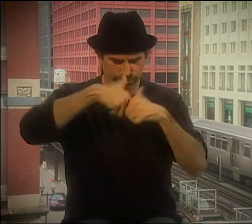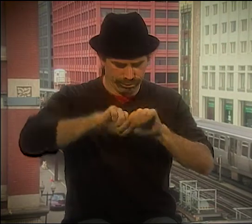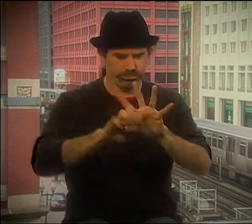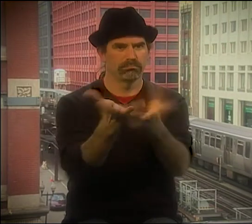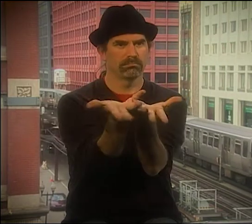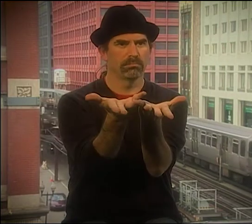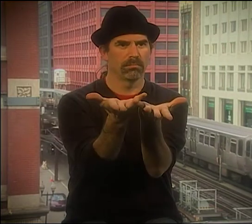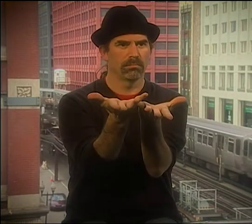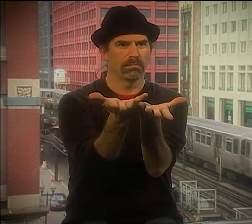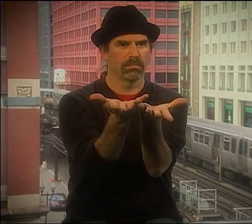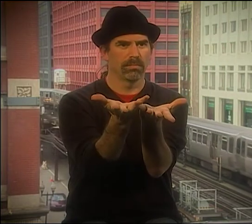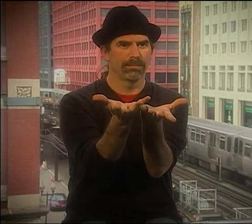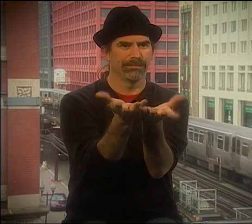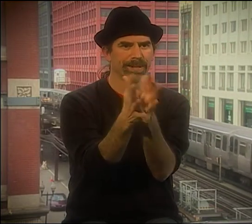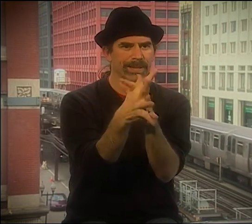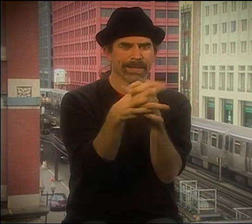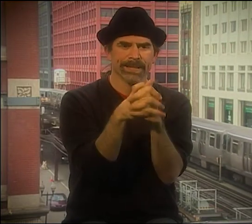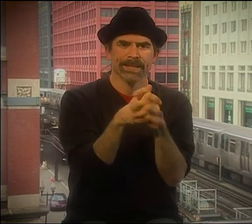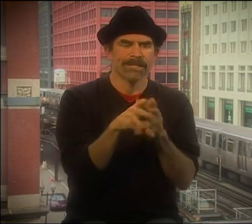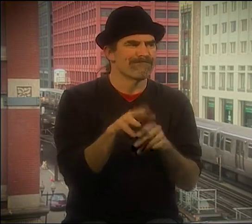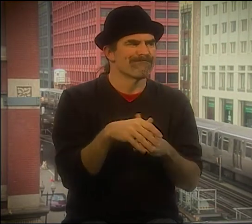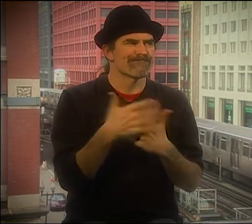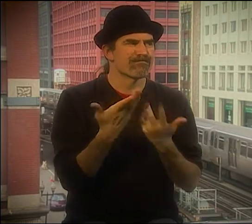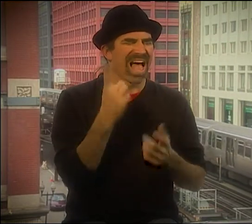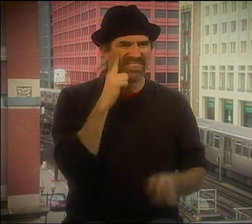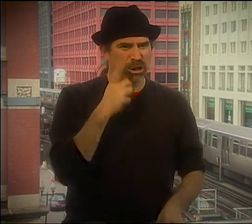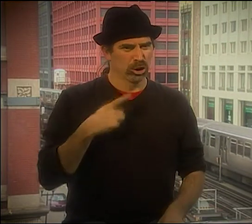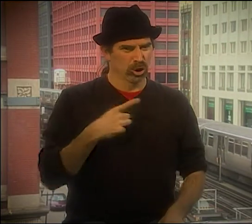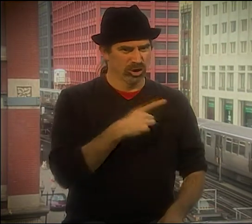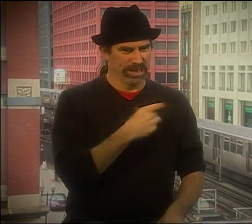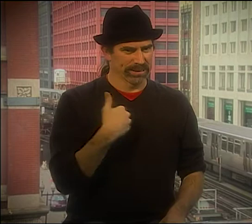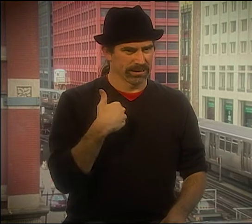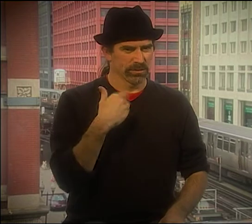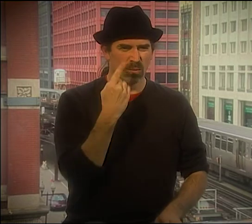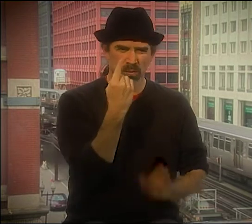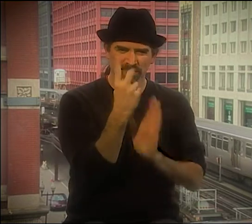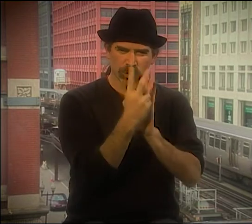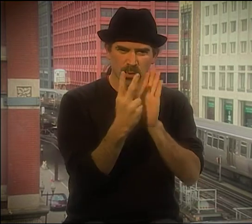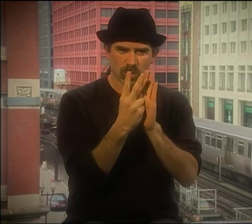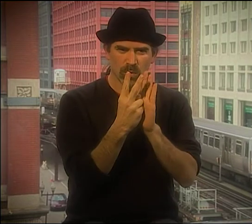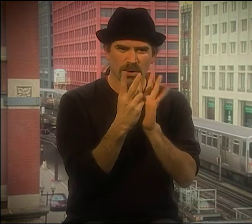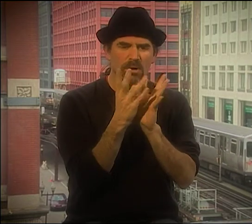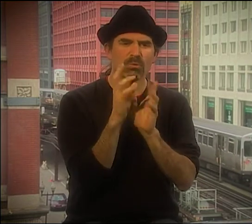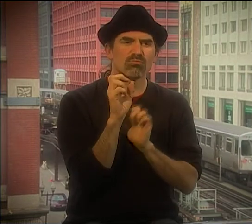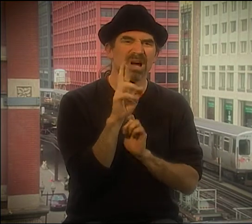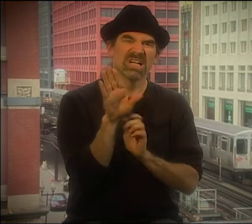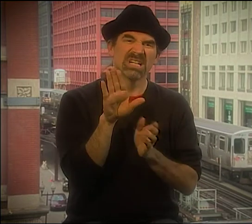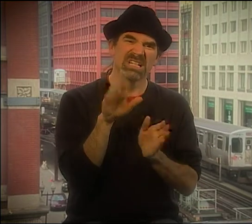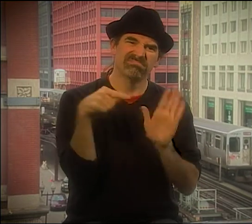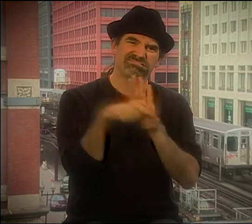HE KNOWS FRENCH, ITALIAN, SPANISH. AND WHAT HE DOES IS, HE FUSES DIFFERENT ELEMENTS